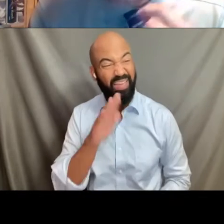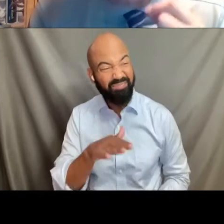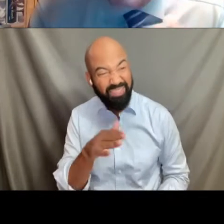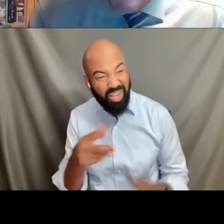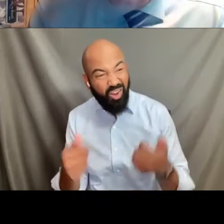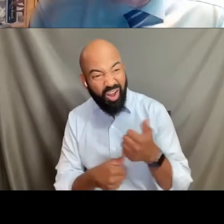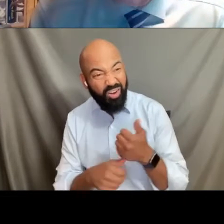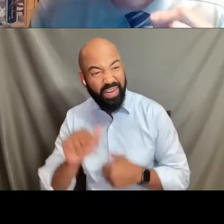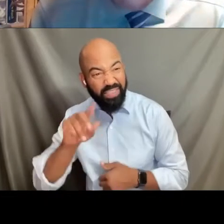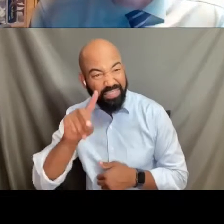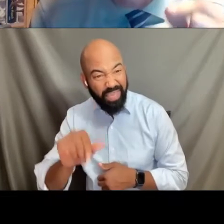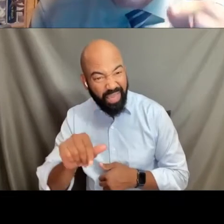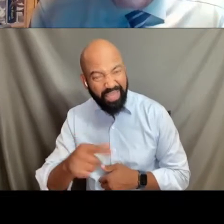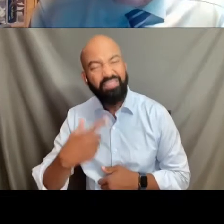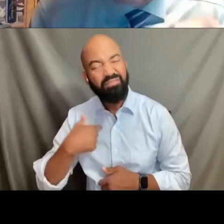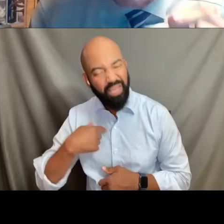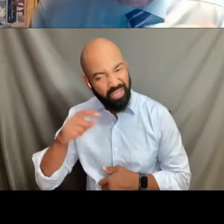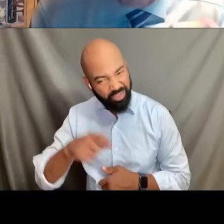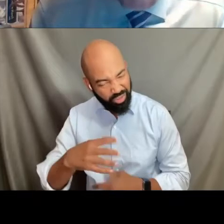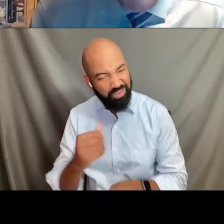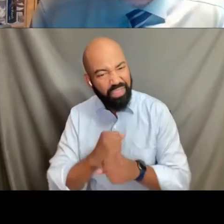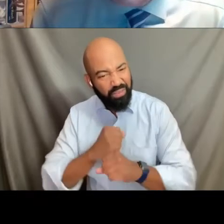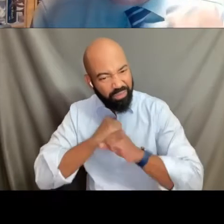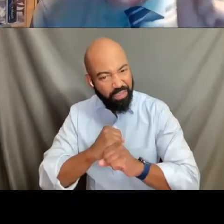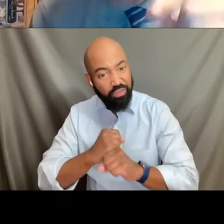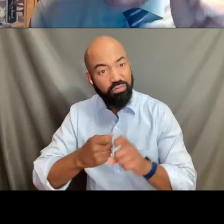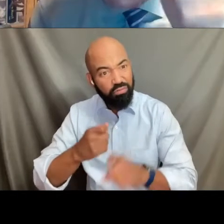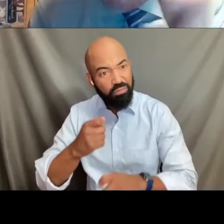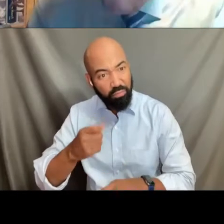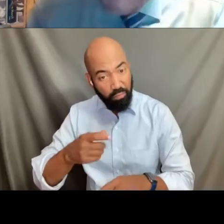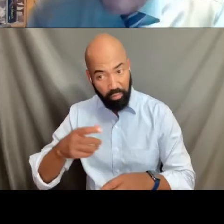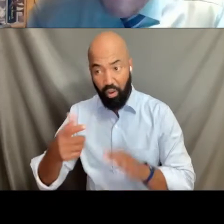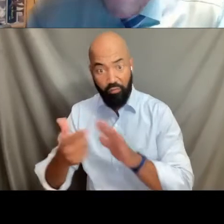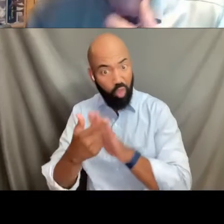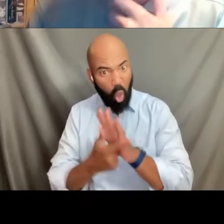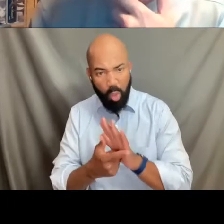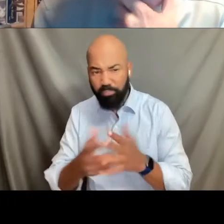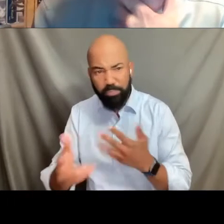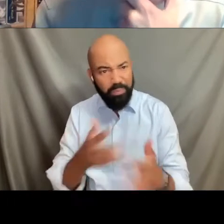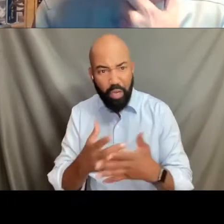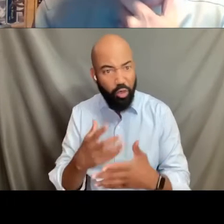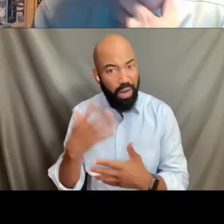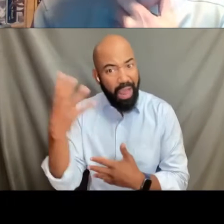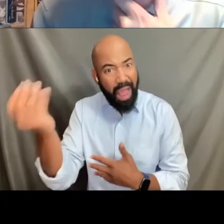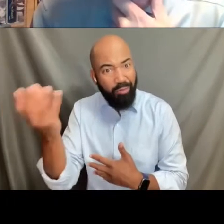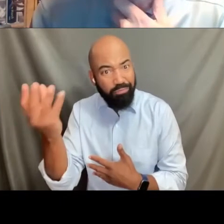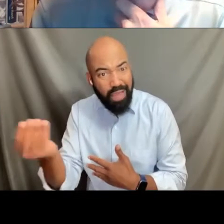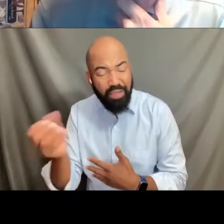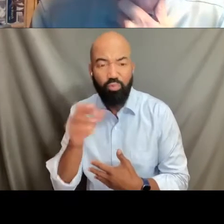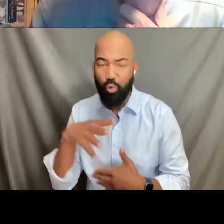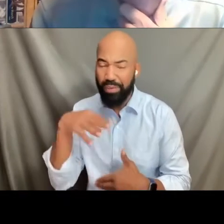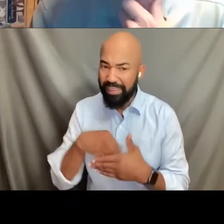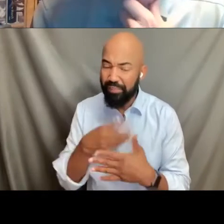I should be able to get the protections of the law even in prison as a transgender woman.